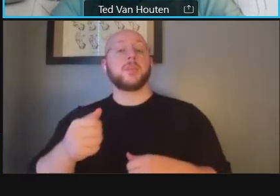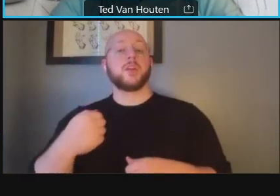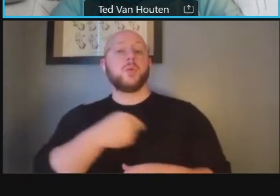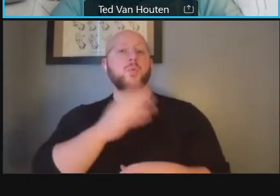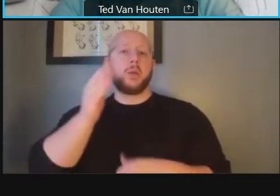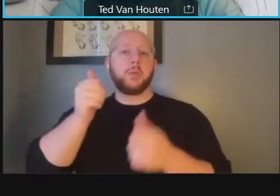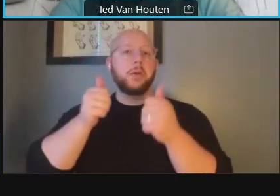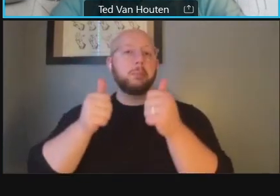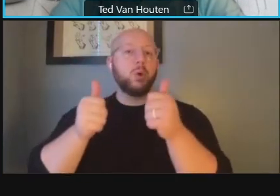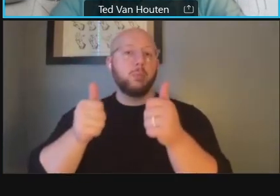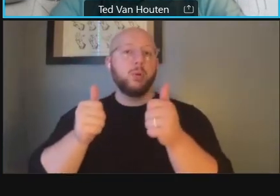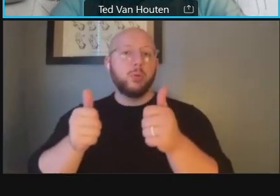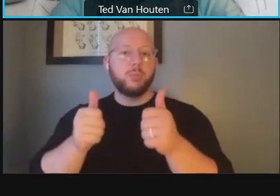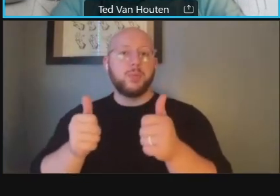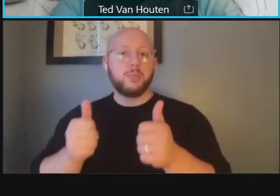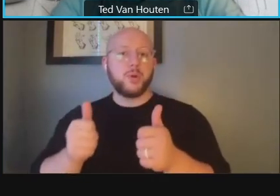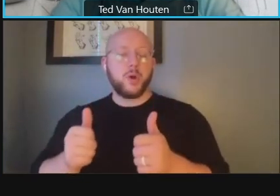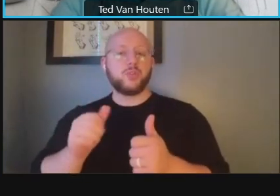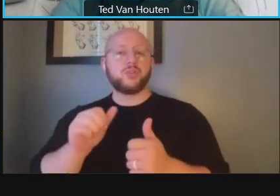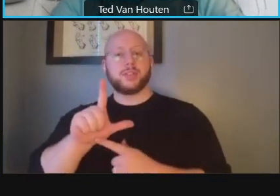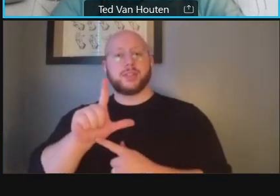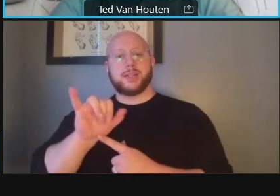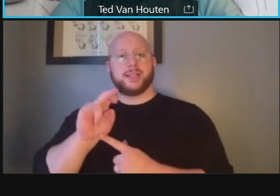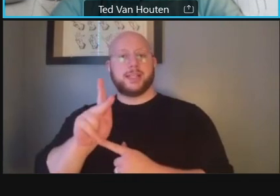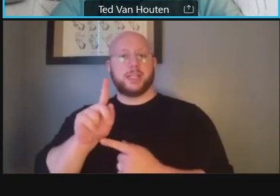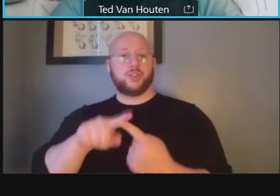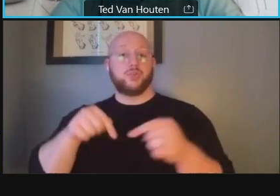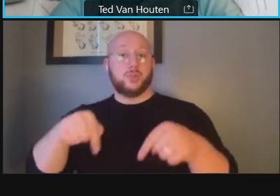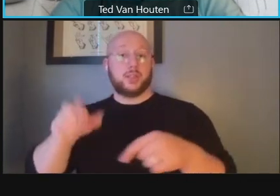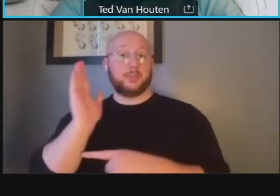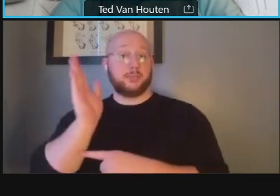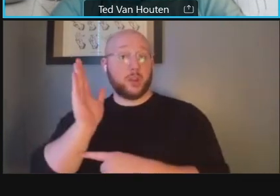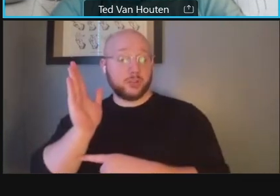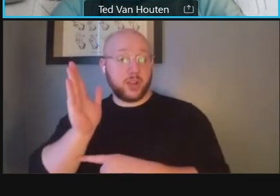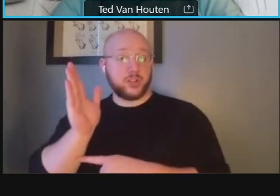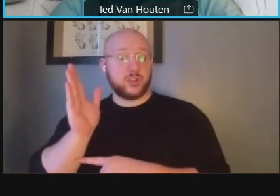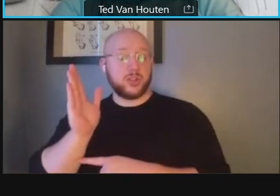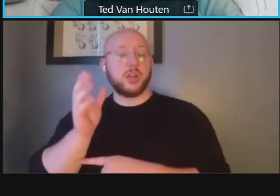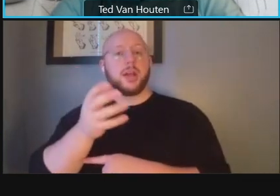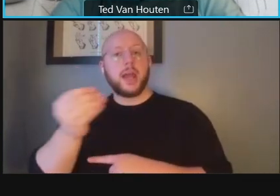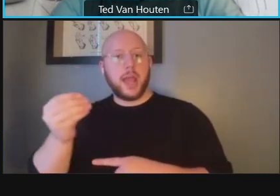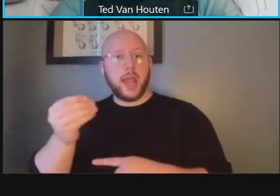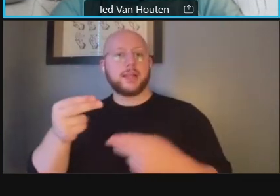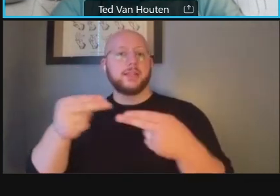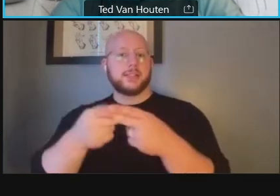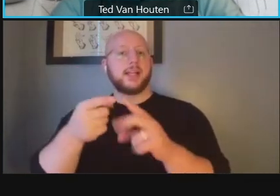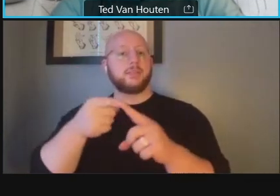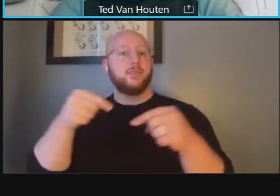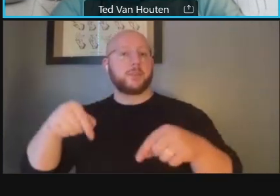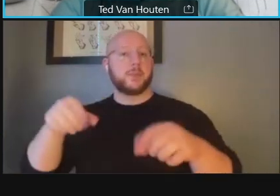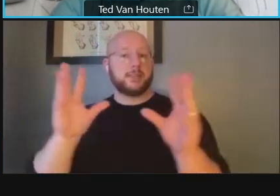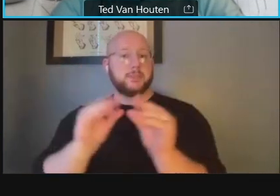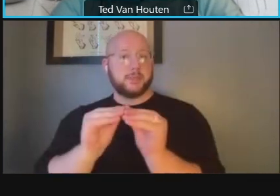um a link to this presentation we'll be posting the slides from this meeting um and then um